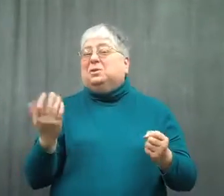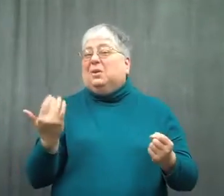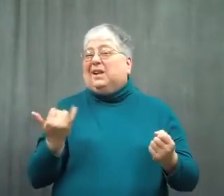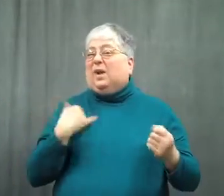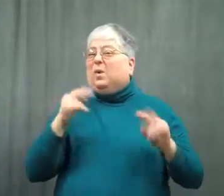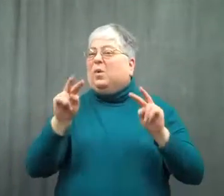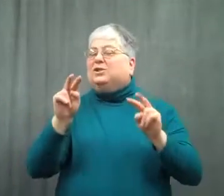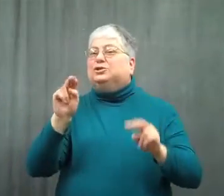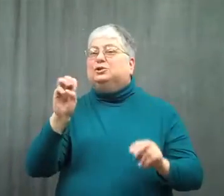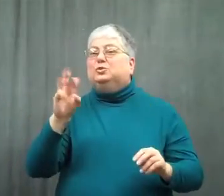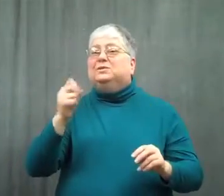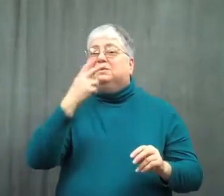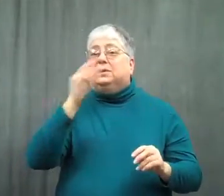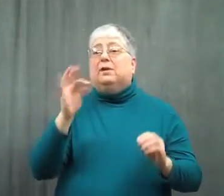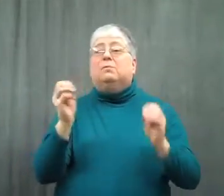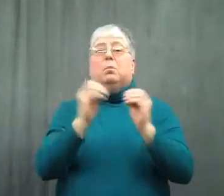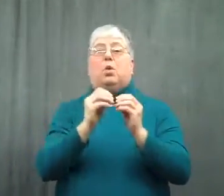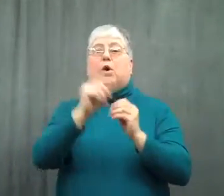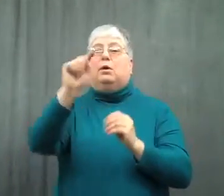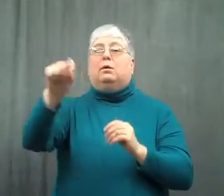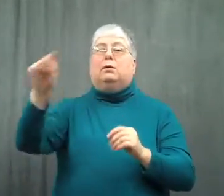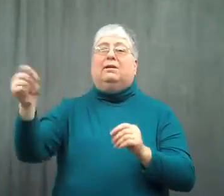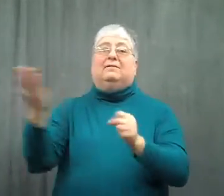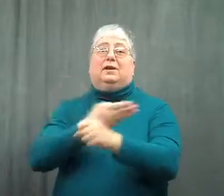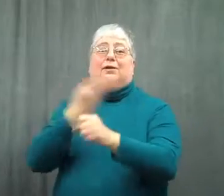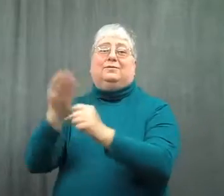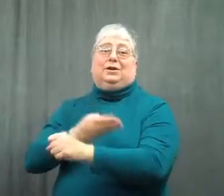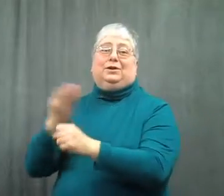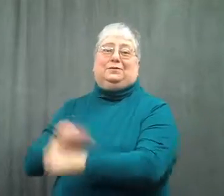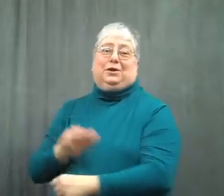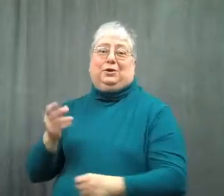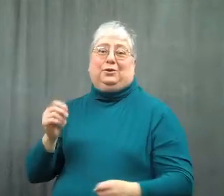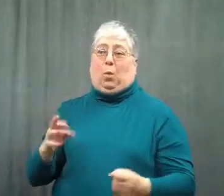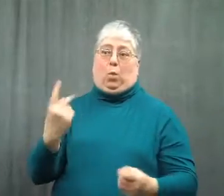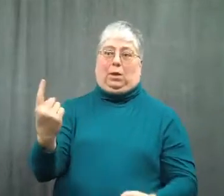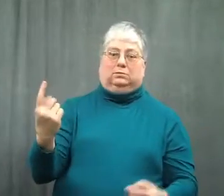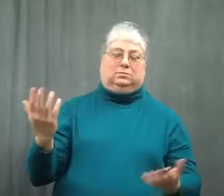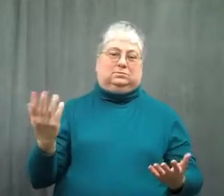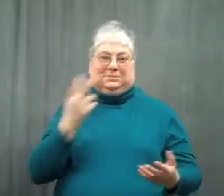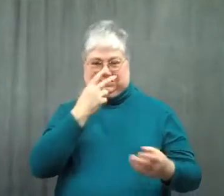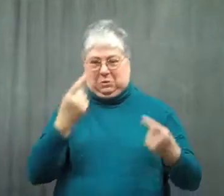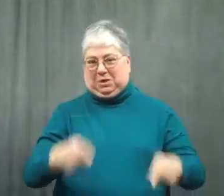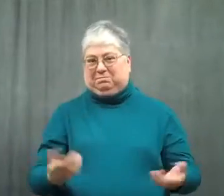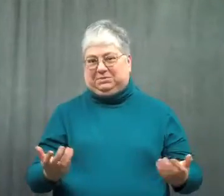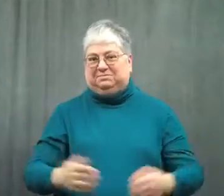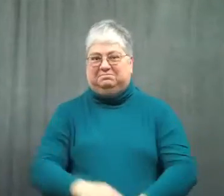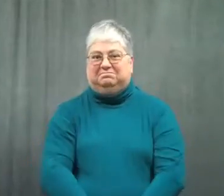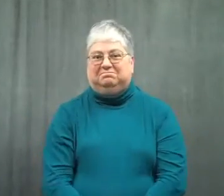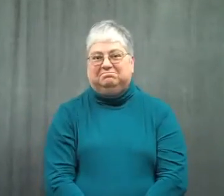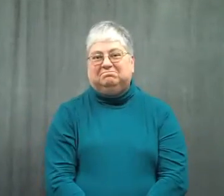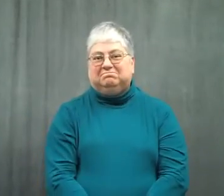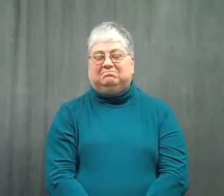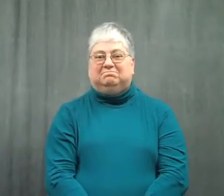We'll watch the news to see if there are more firings or just the one.